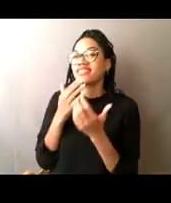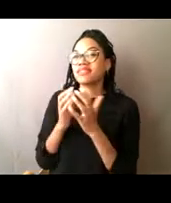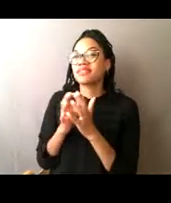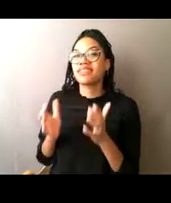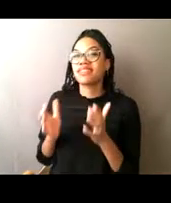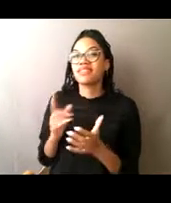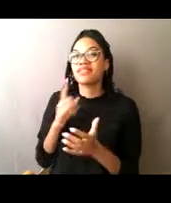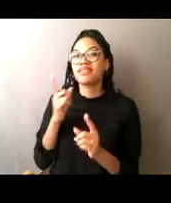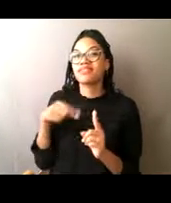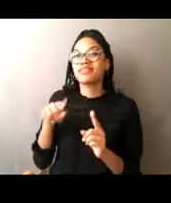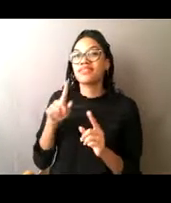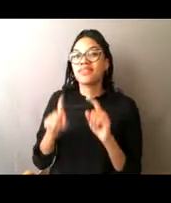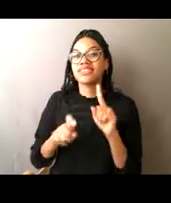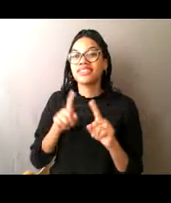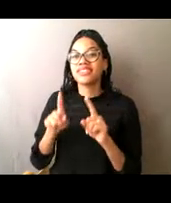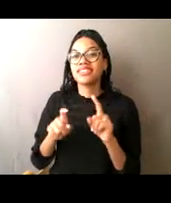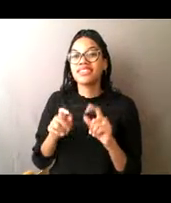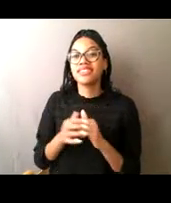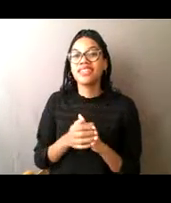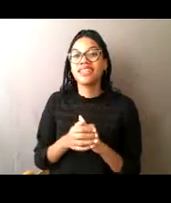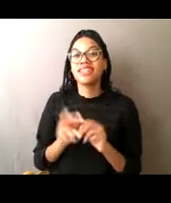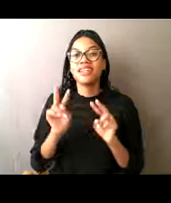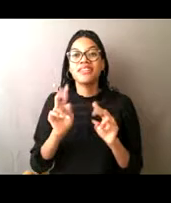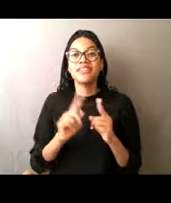and we look forward to answering more later.